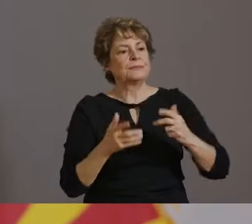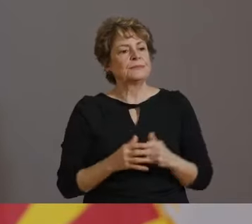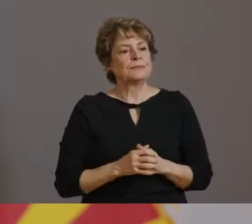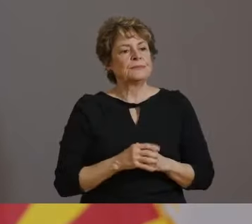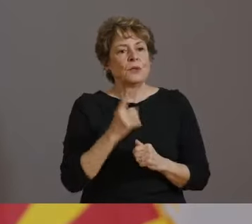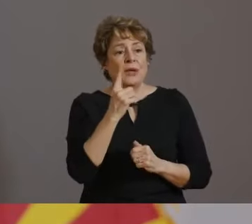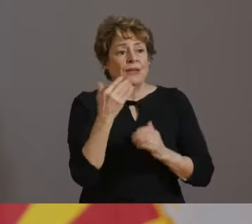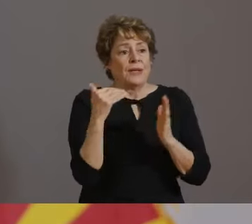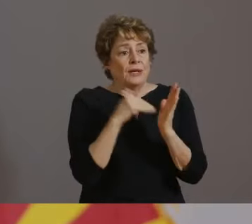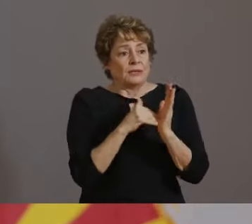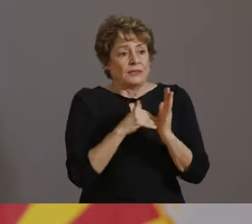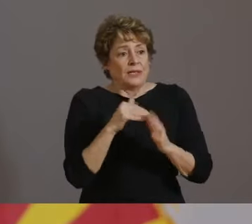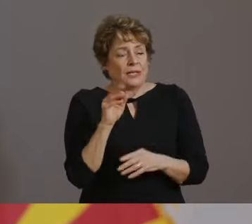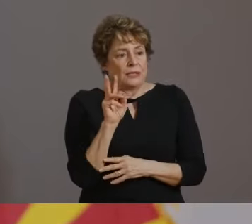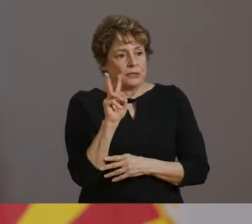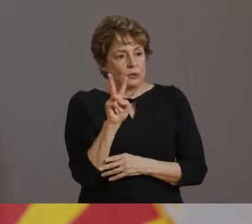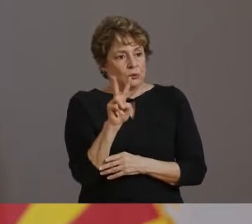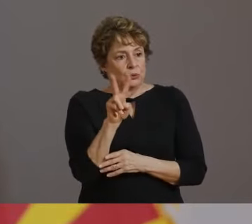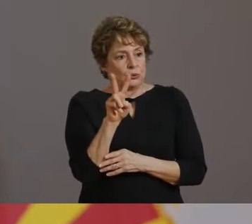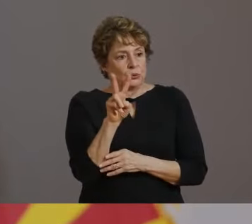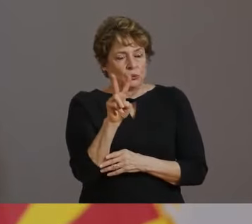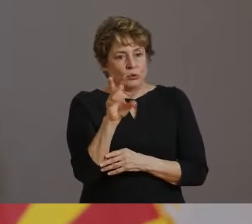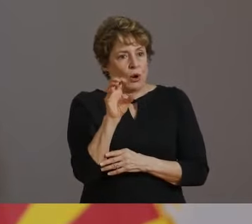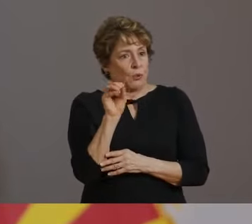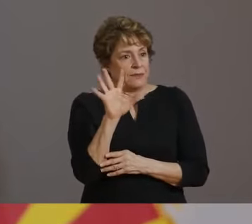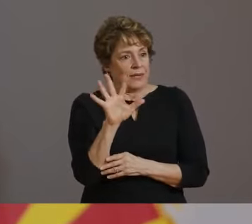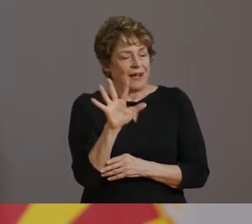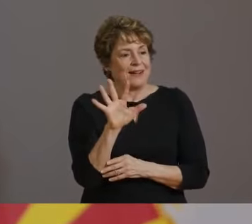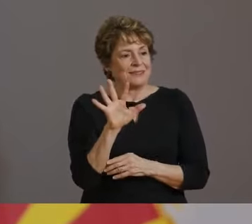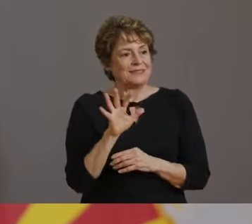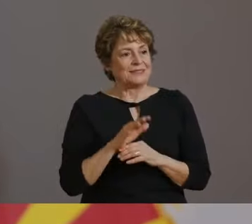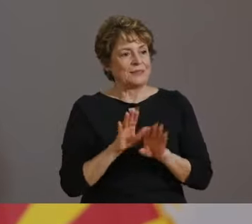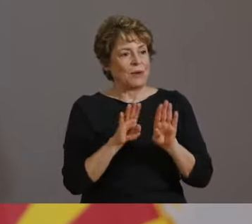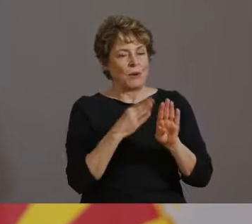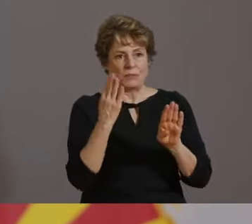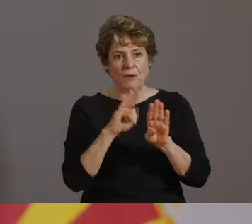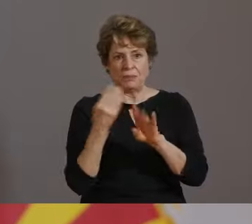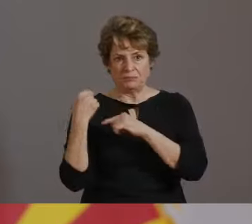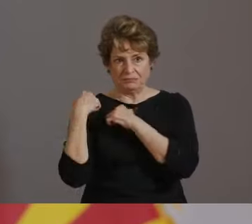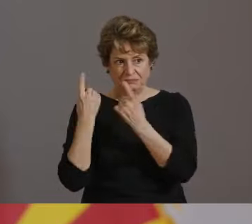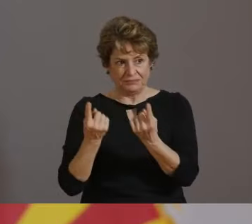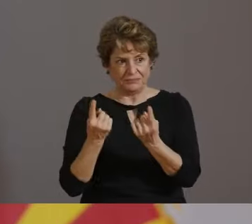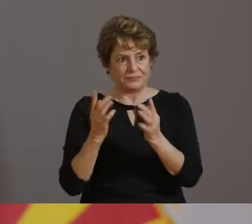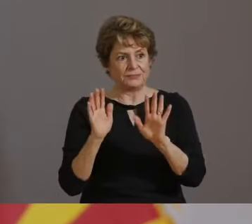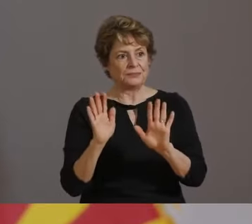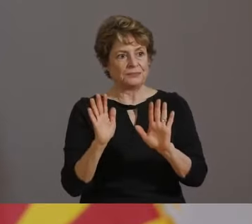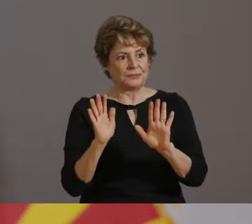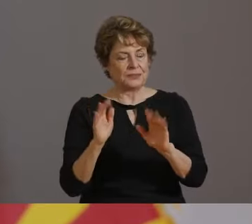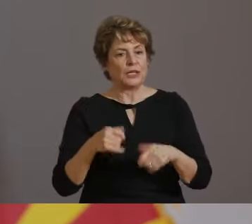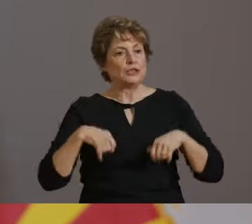DINE-IN SERVICES, WATER PARKS, AND MOVIE THEATERS FILED ATTESTATIONS AGREEING TO OPEN WITH REDUCED